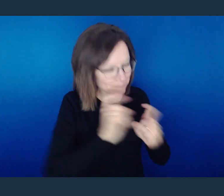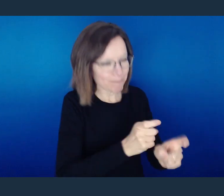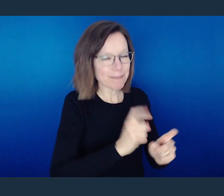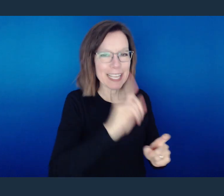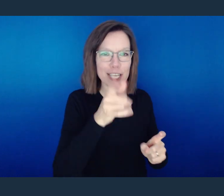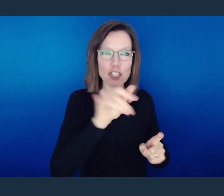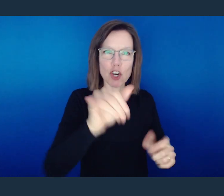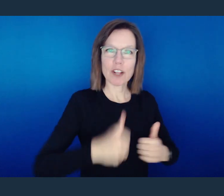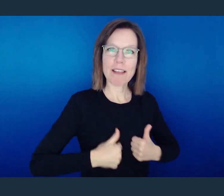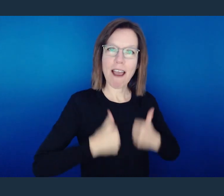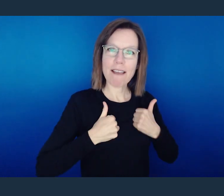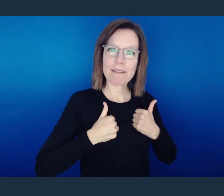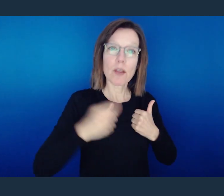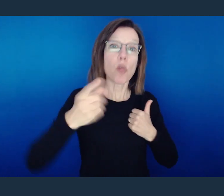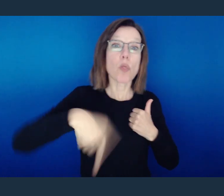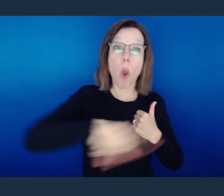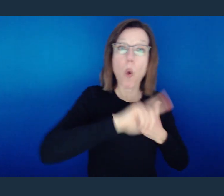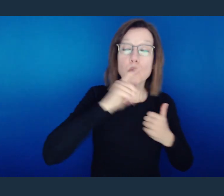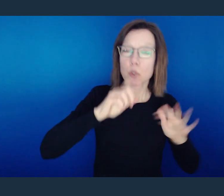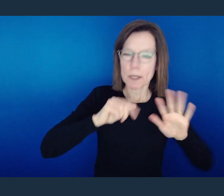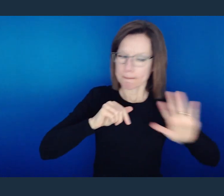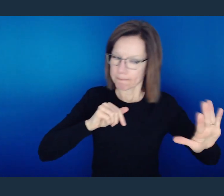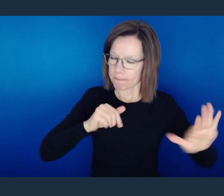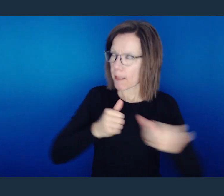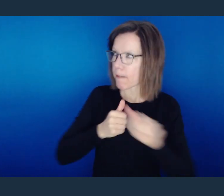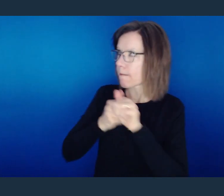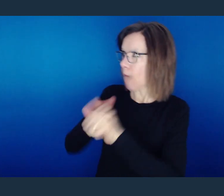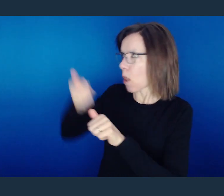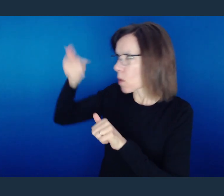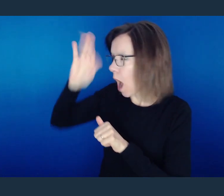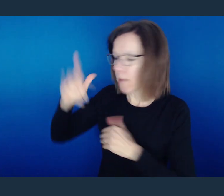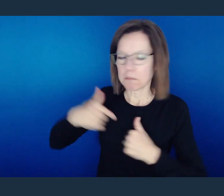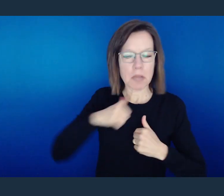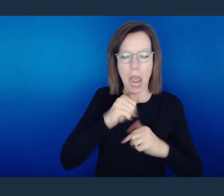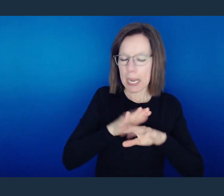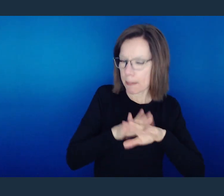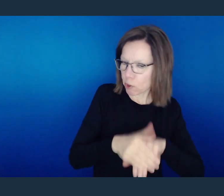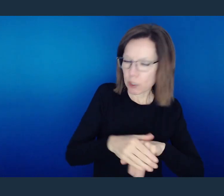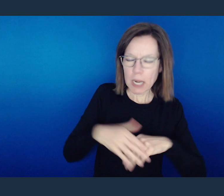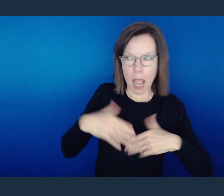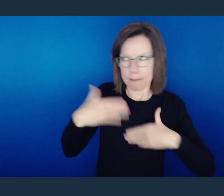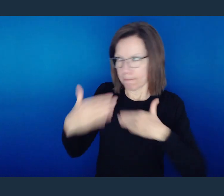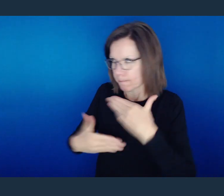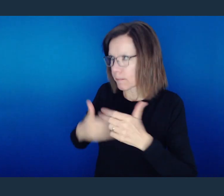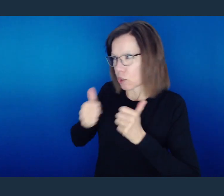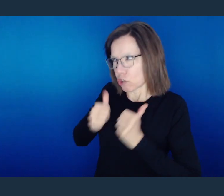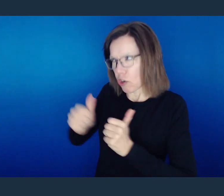This is those who follow and patiently go after the things of God. They turn away from things that they shouldn't do. They're not hypocrites.